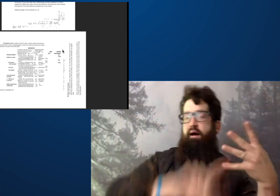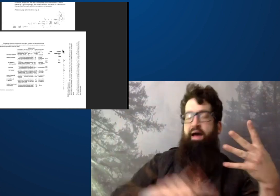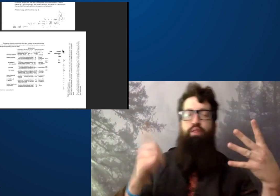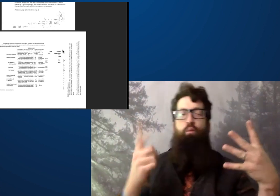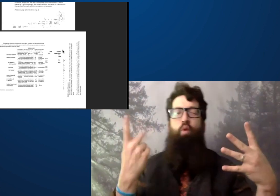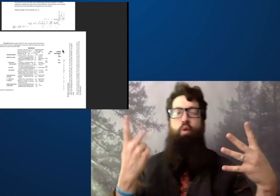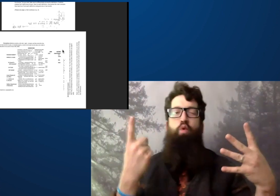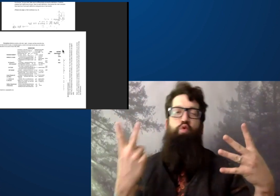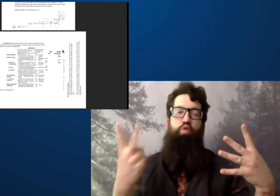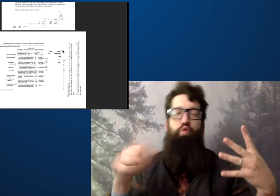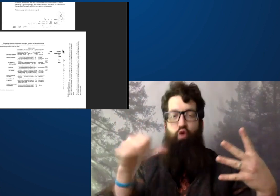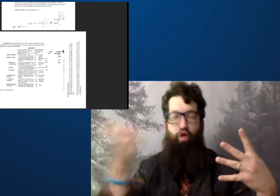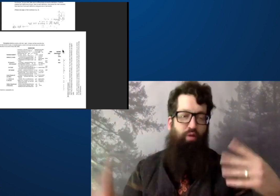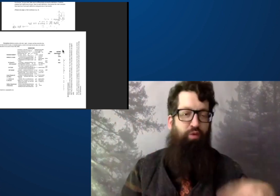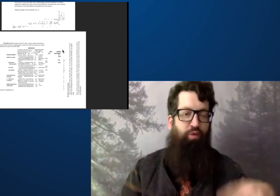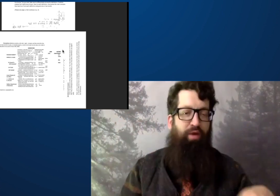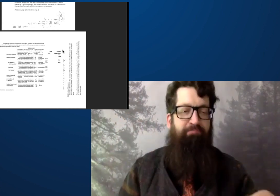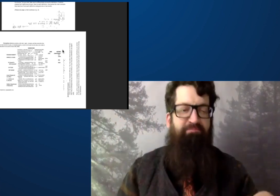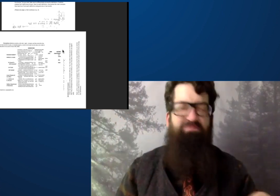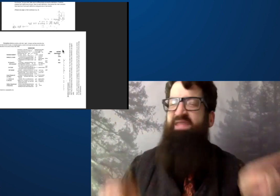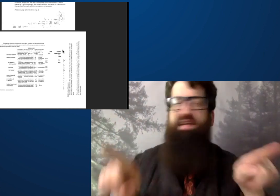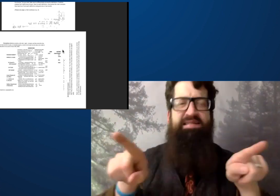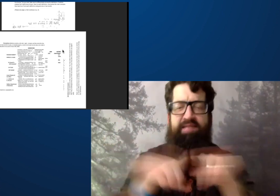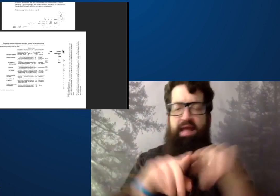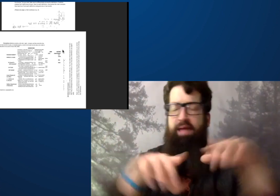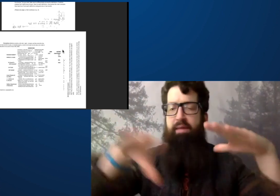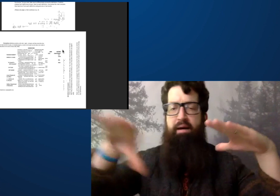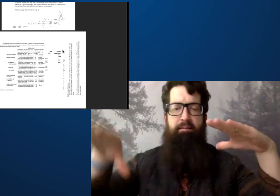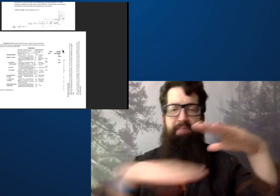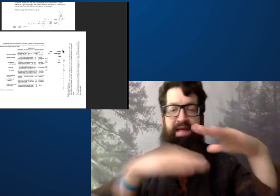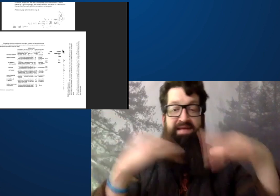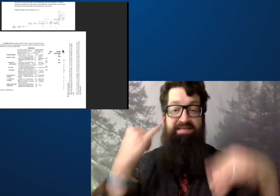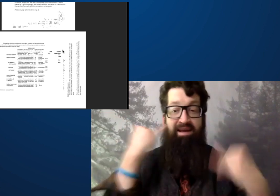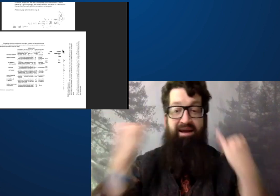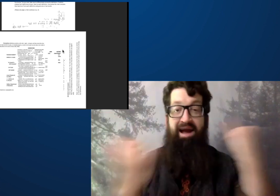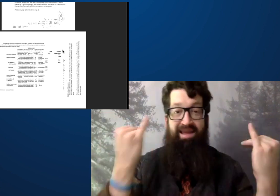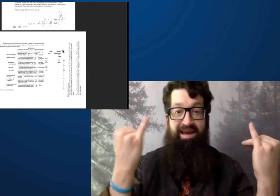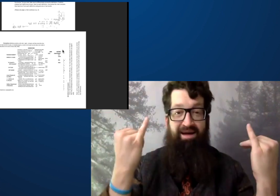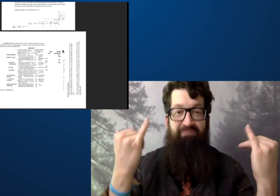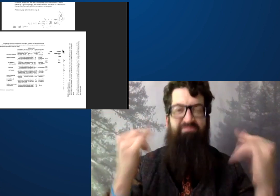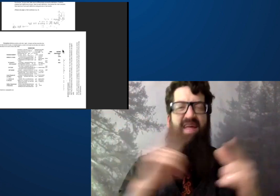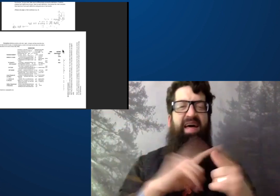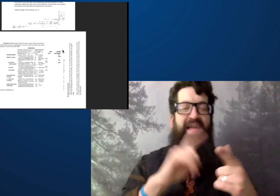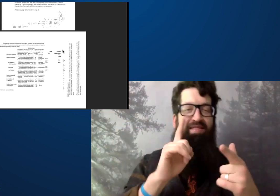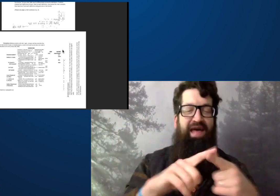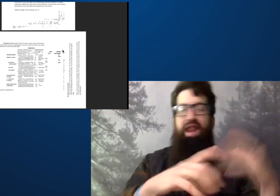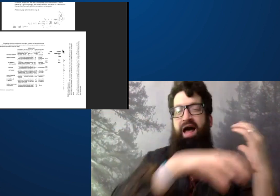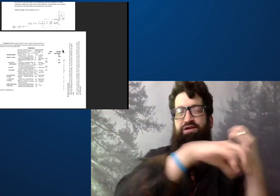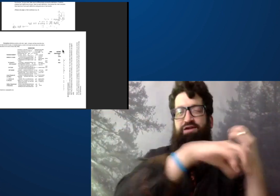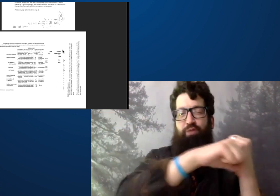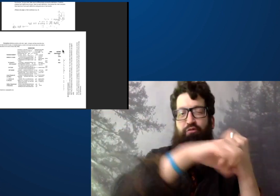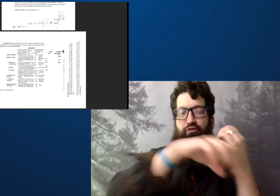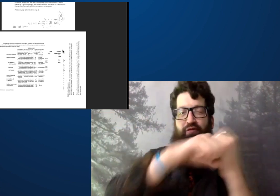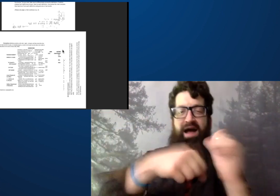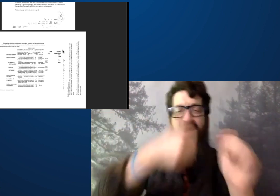the slides are there and I'll be able to just enlarge them. It's the same basic idea.